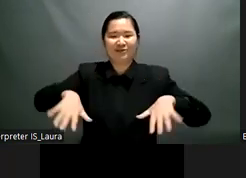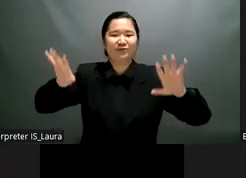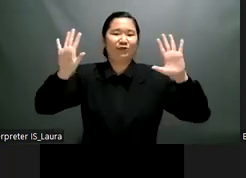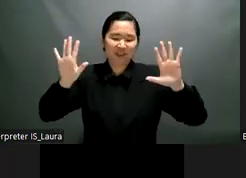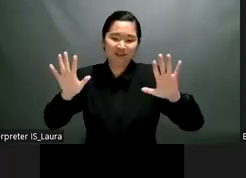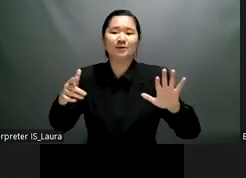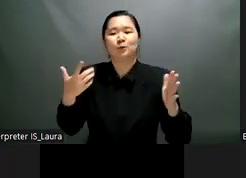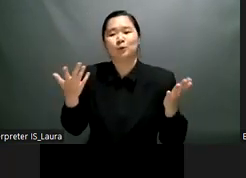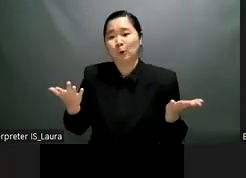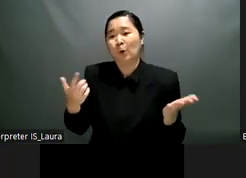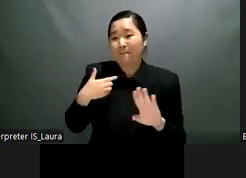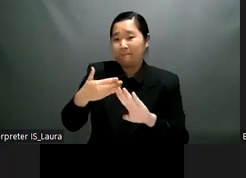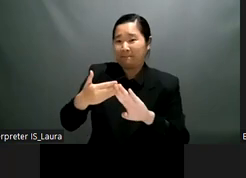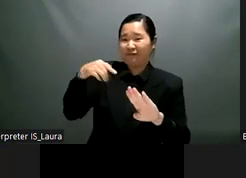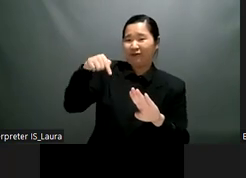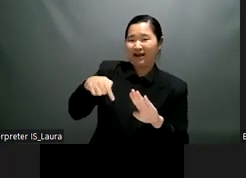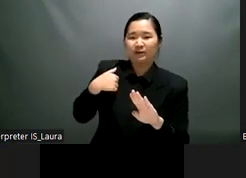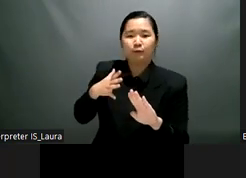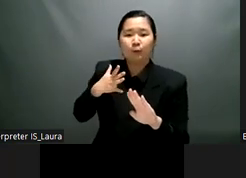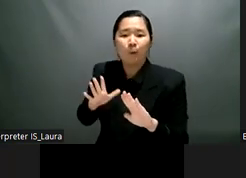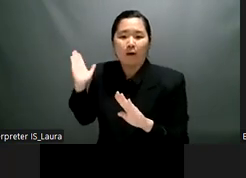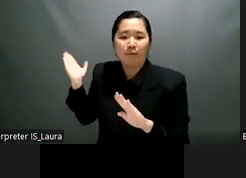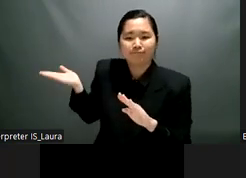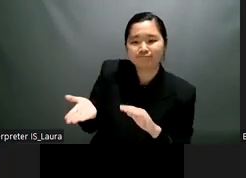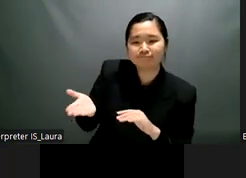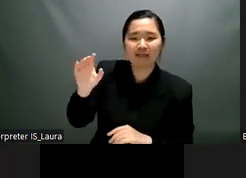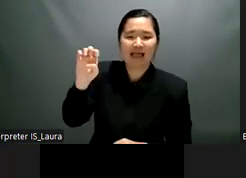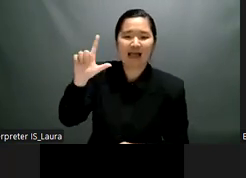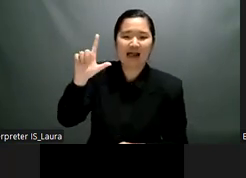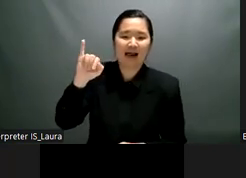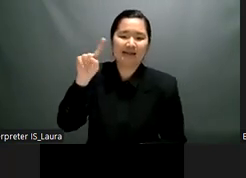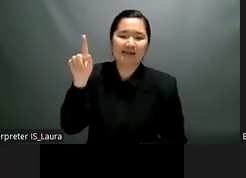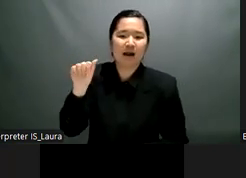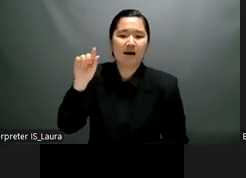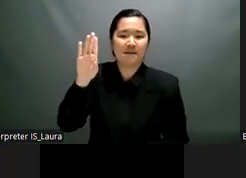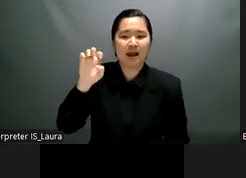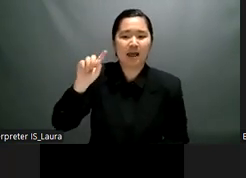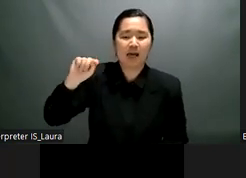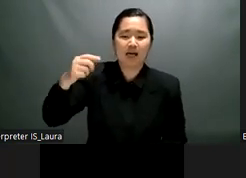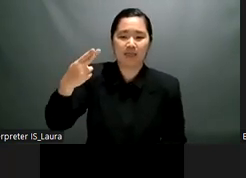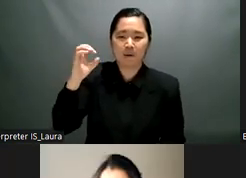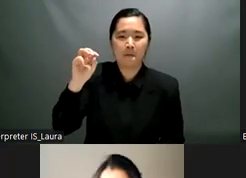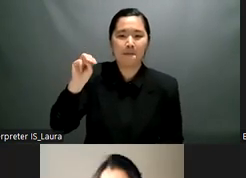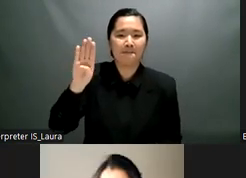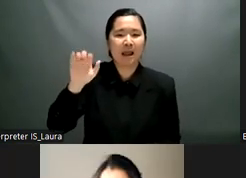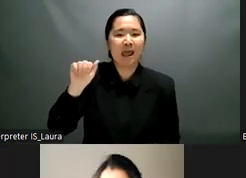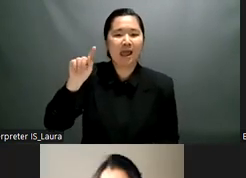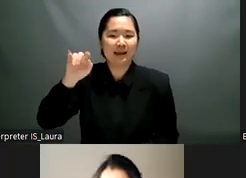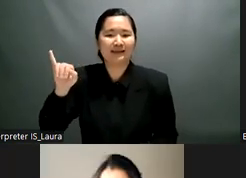ahead and this will be the closing session focus elizabeth ombati is a dpo engagement officer with